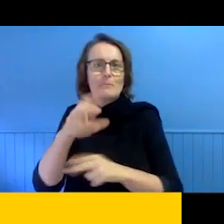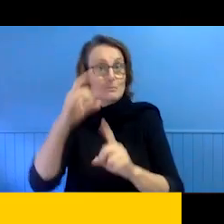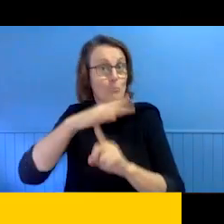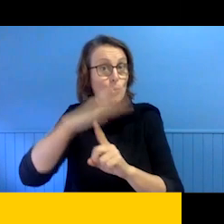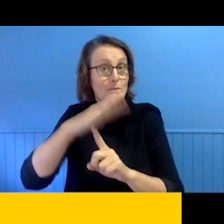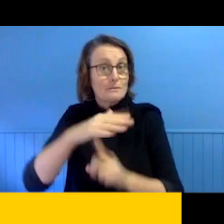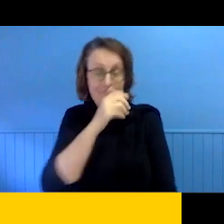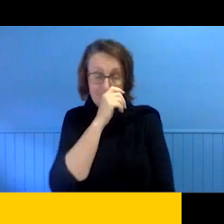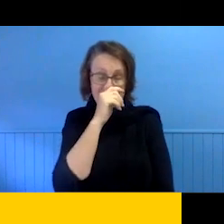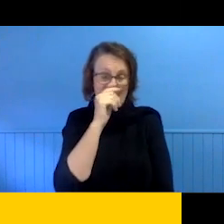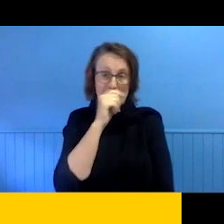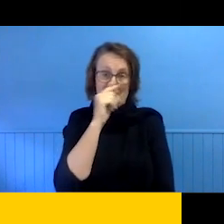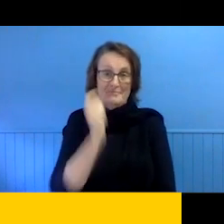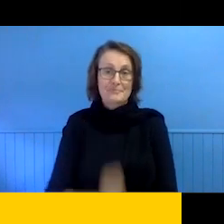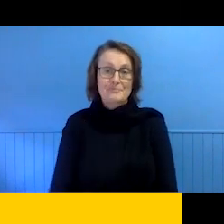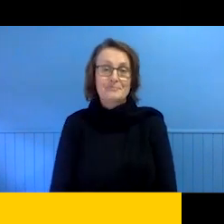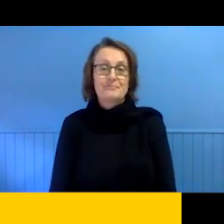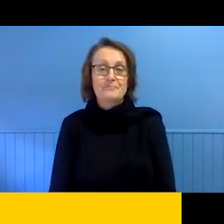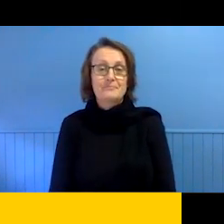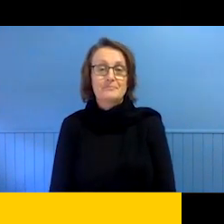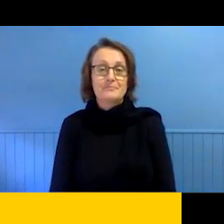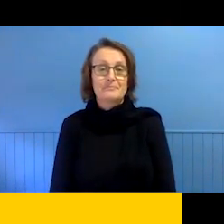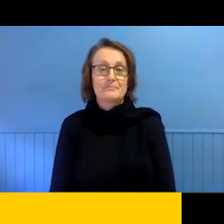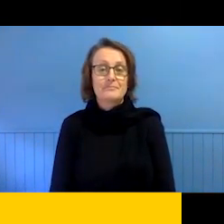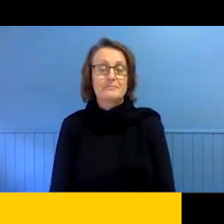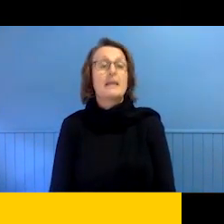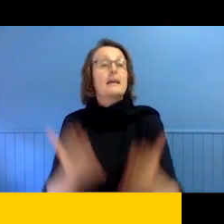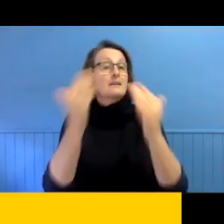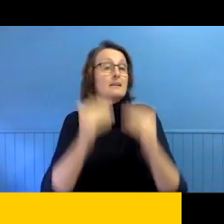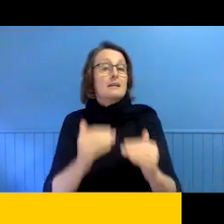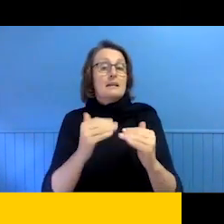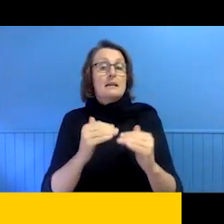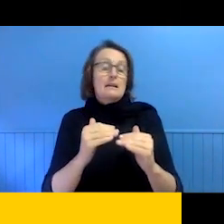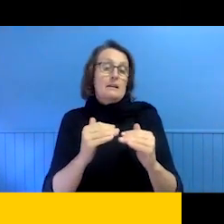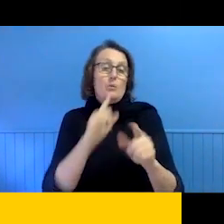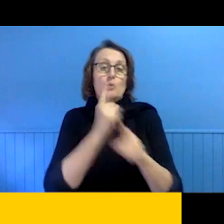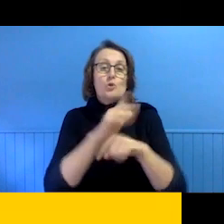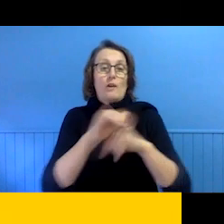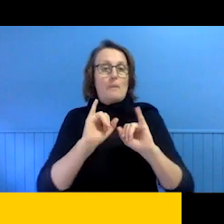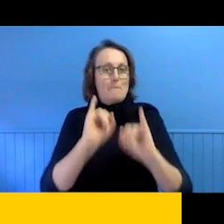More fundamentals - bad feelings. Something that we are always learning together is that